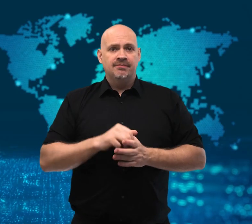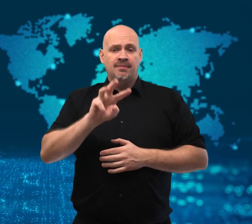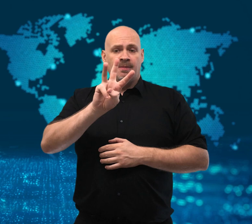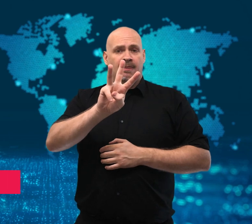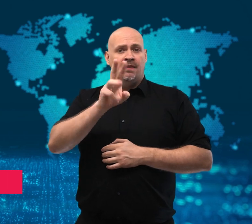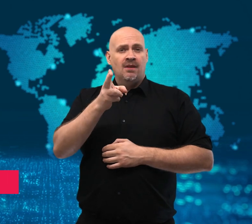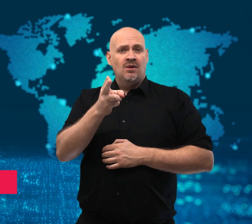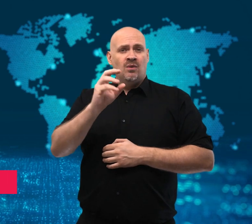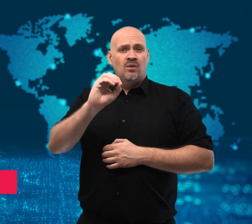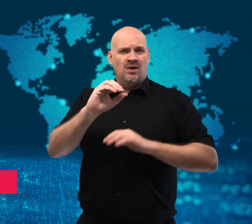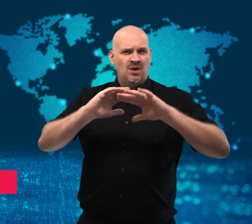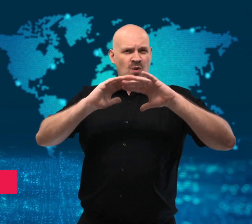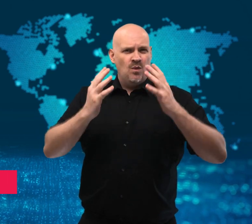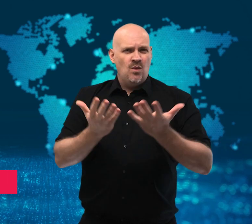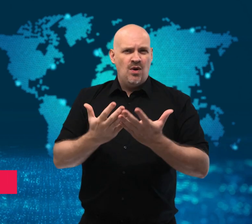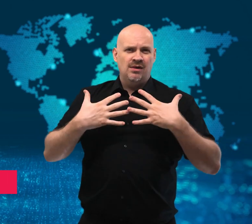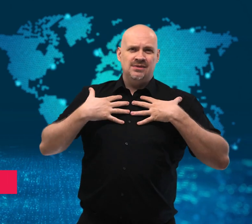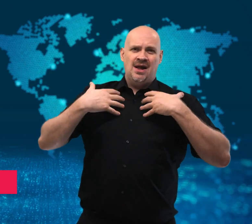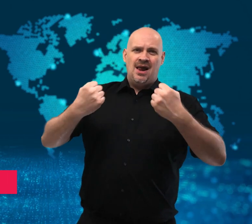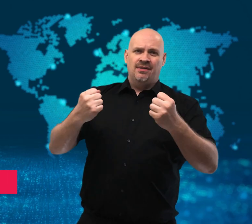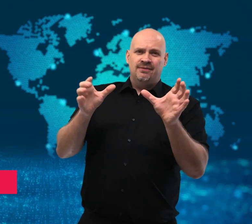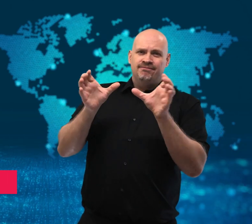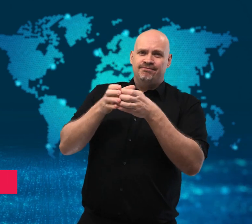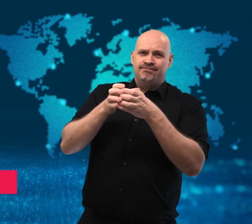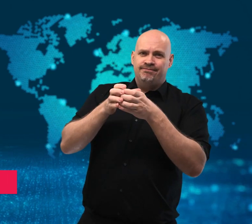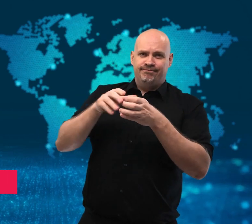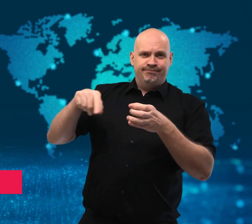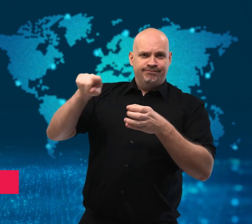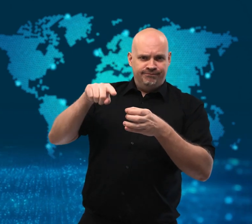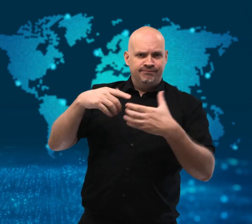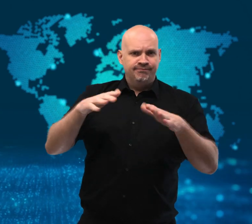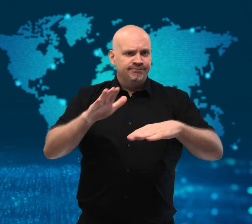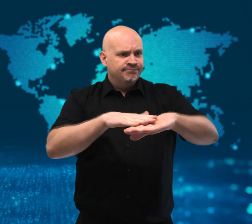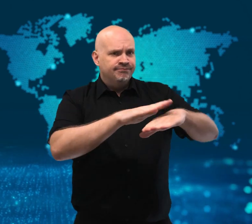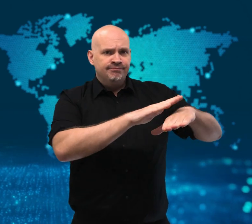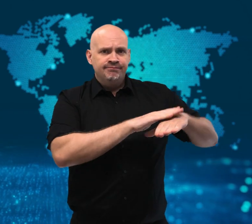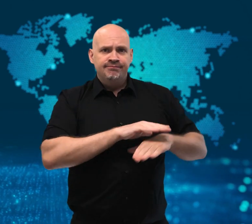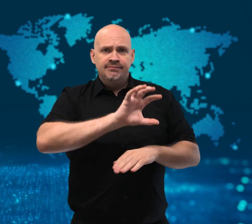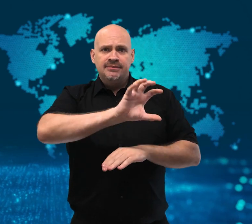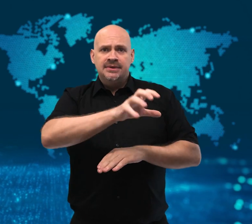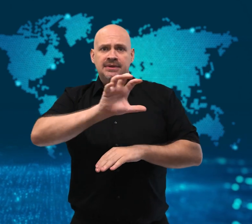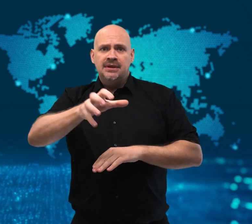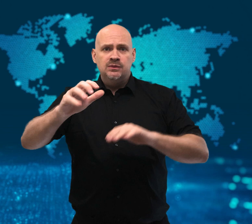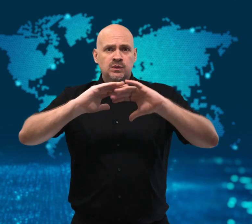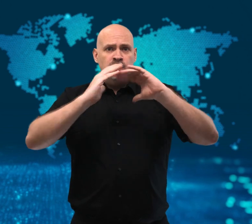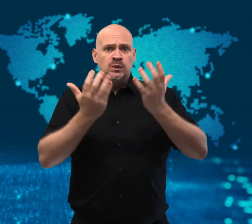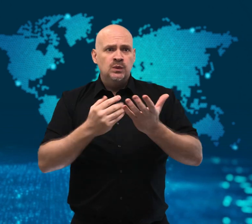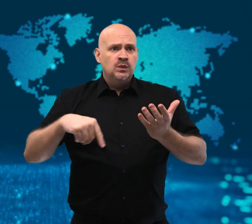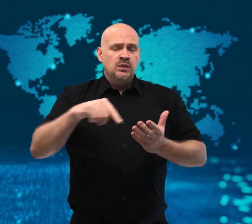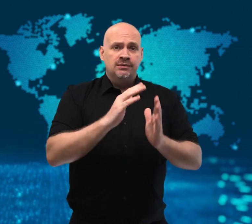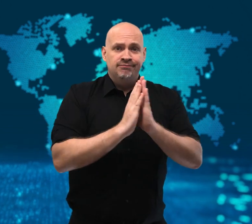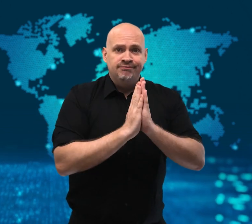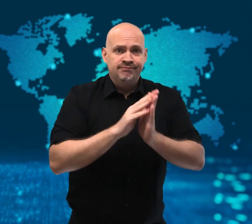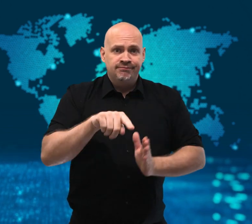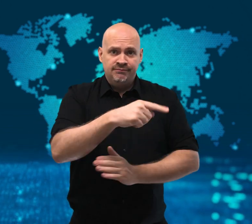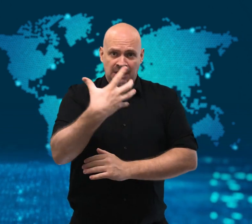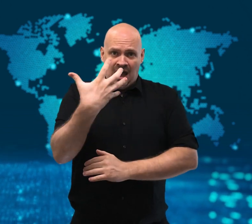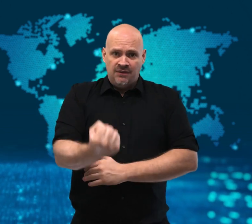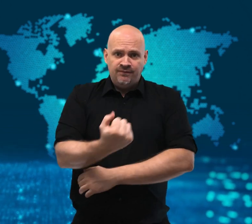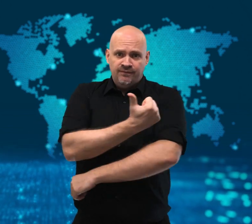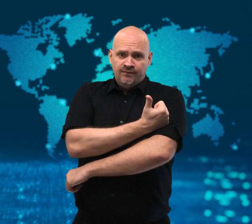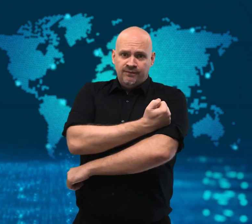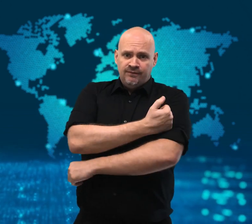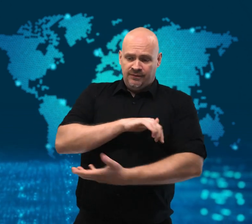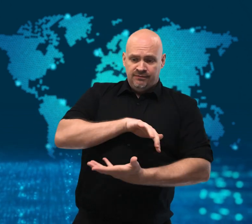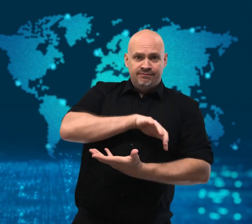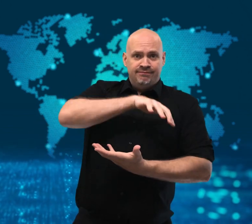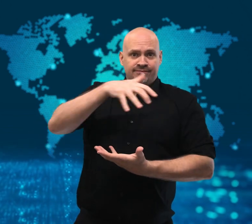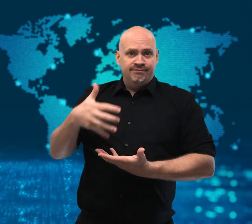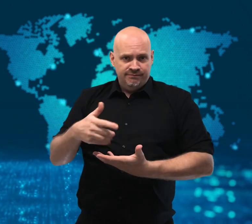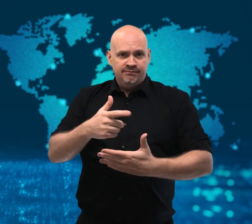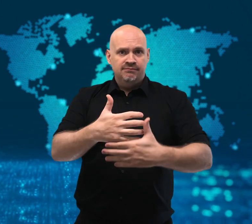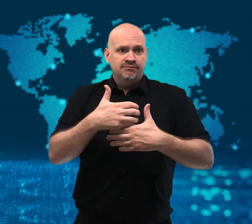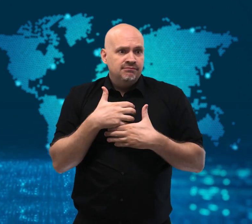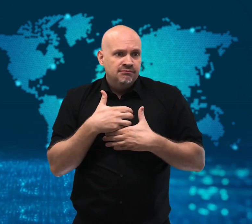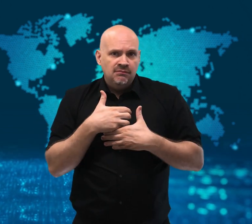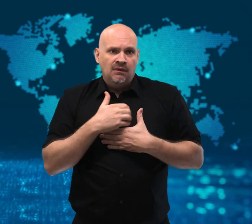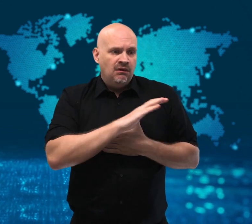[Gavin]: WHO is urging countries to donate their surplus shots